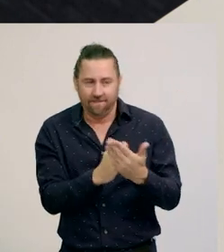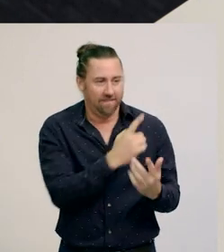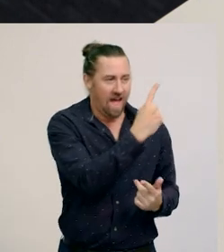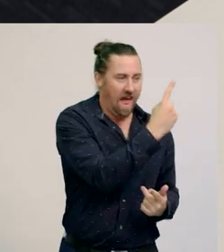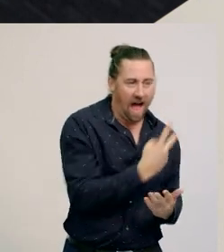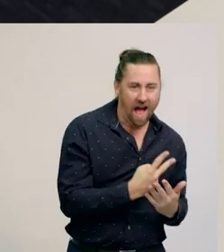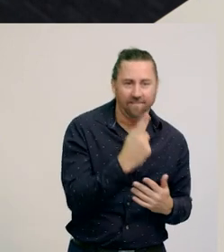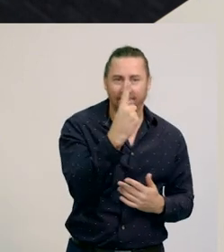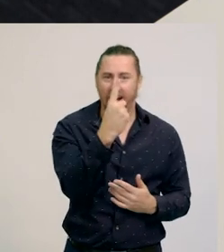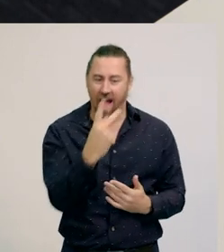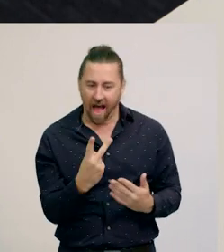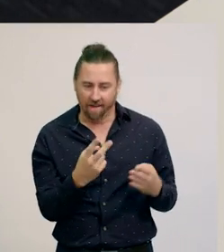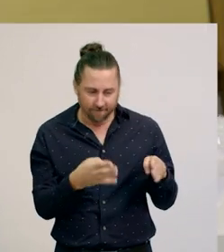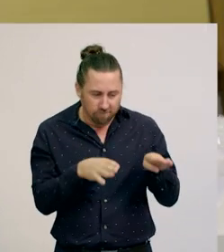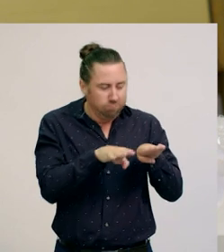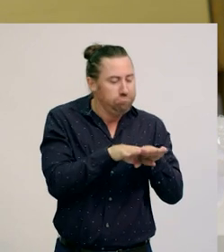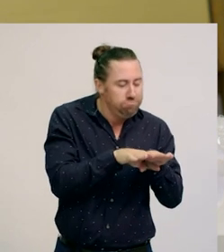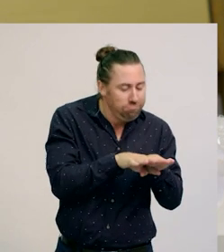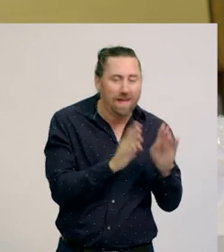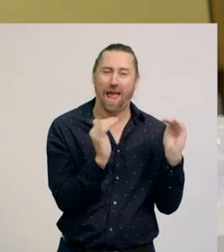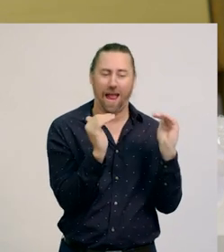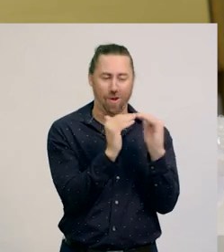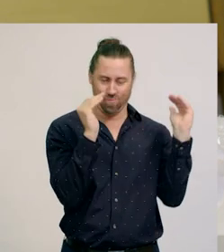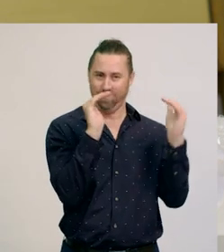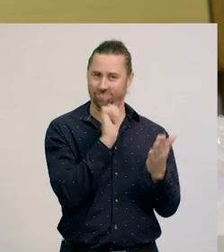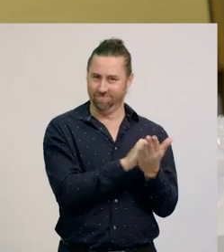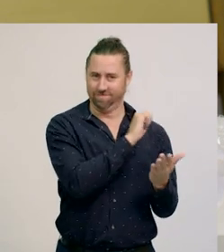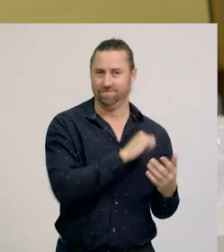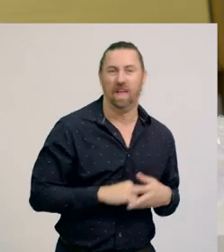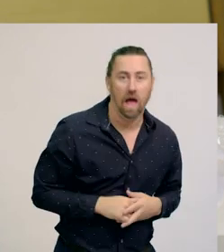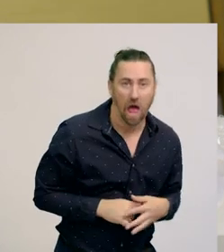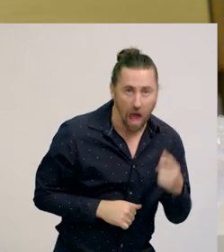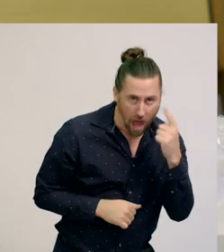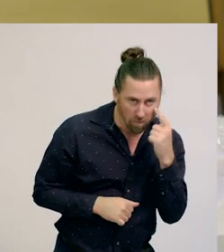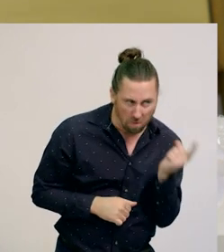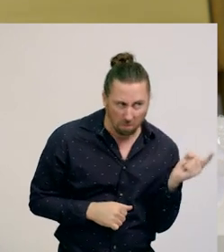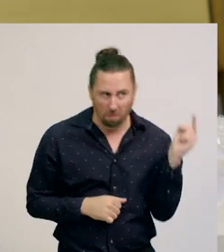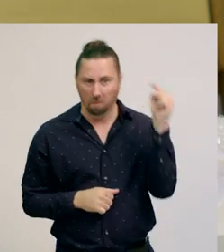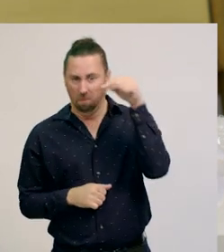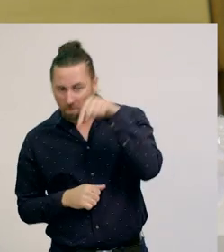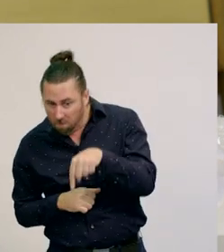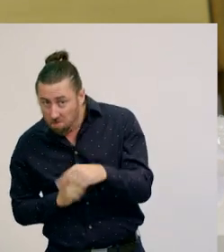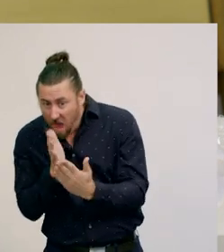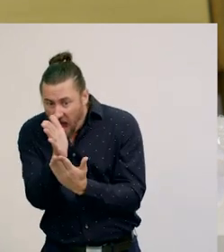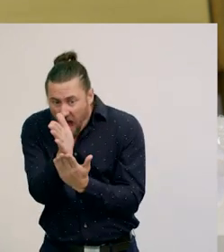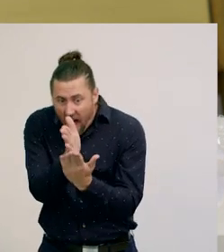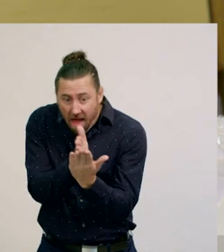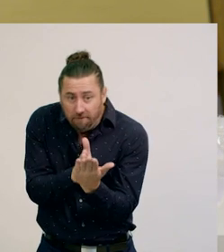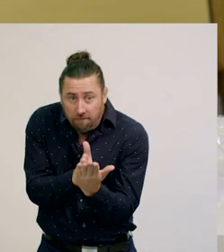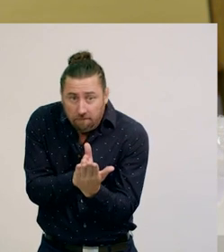and this is one half. They are equal parts! And now, to see if this sandwich is cut into halves,